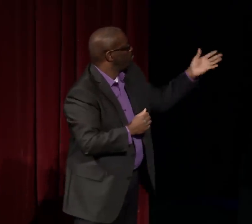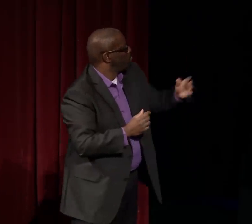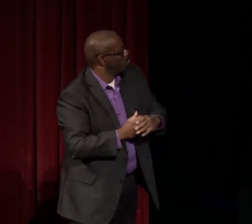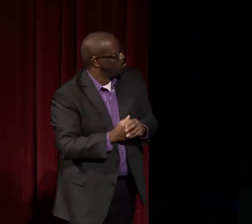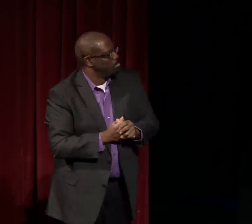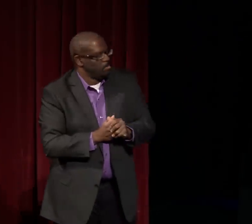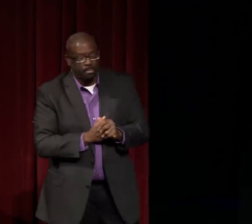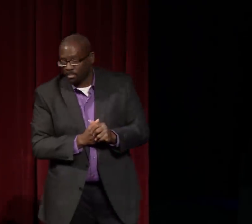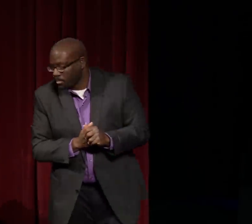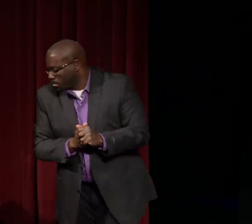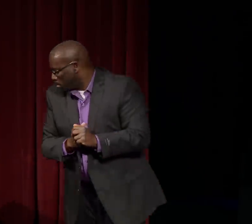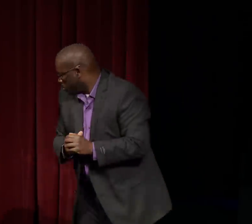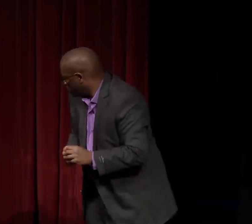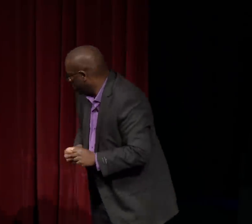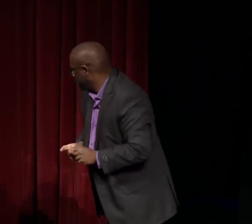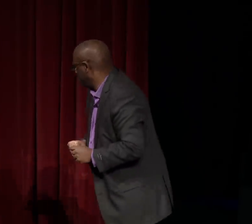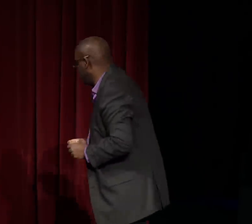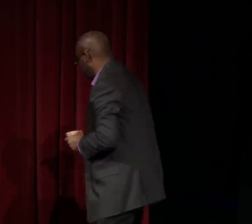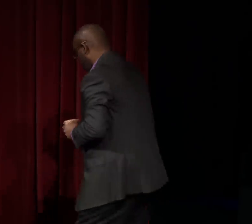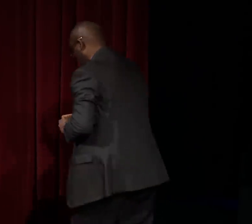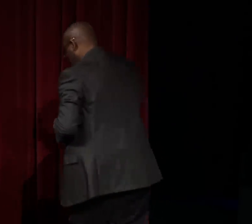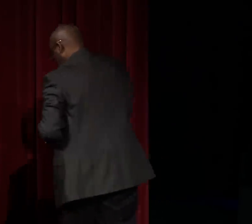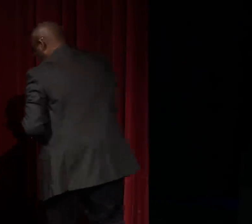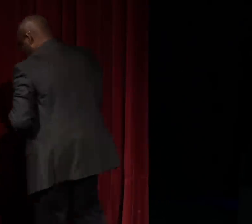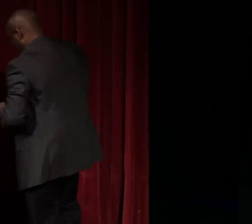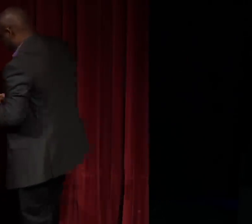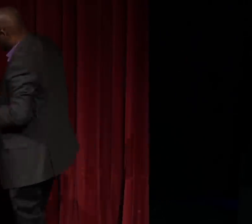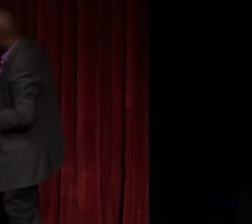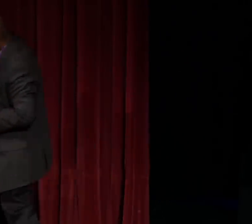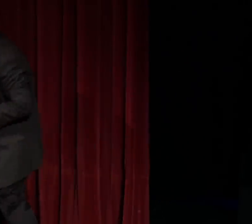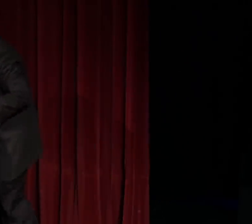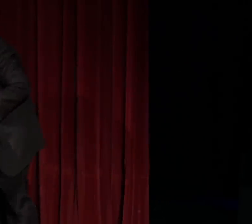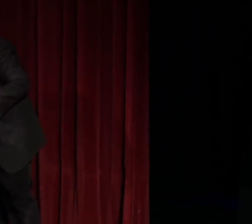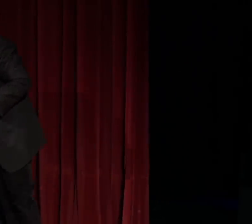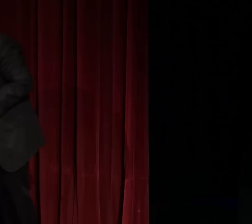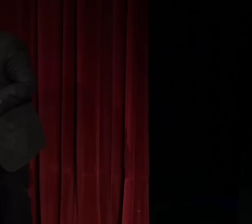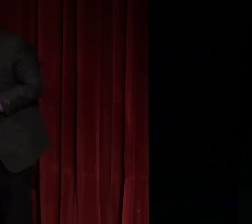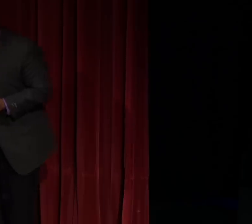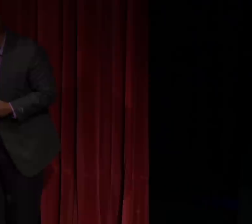So to see this is very impressive.